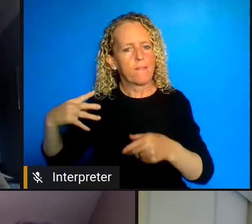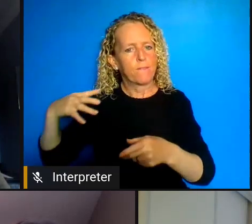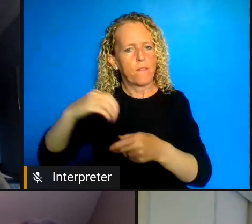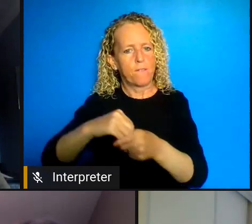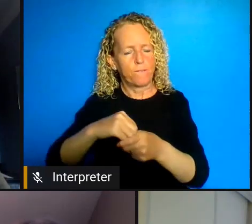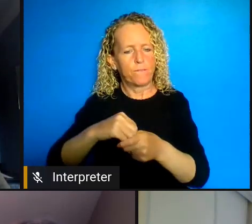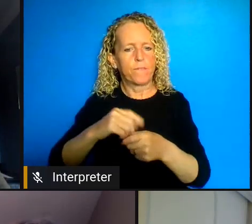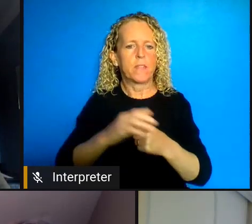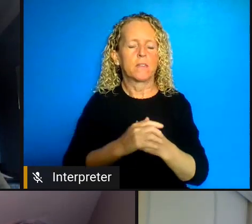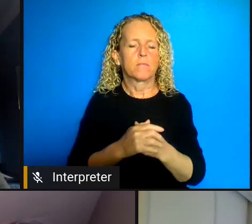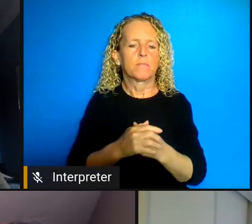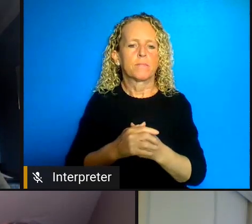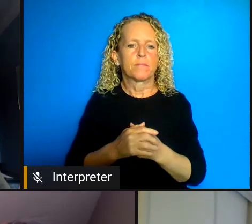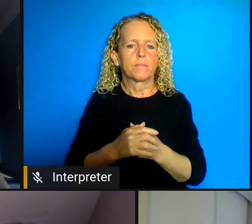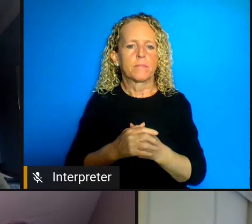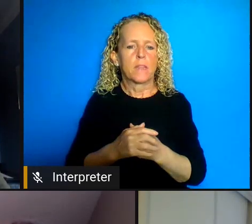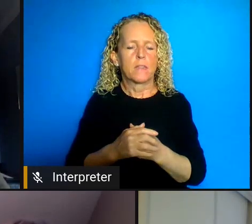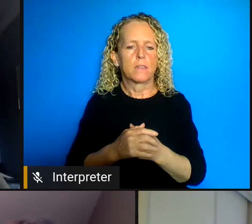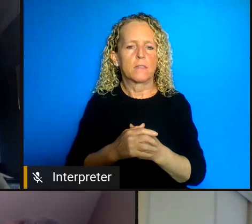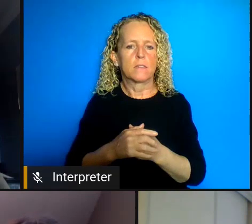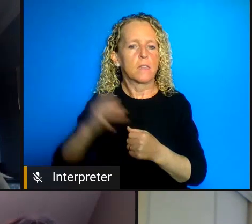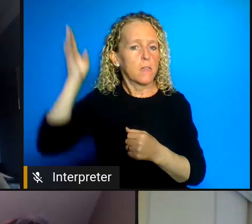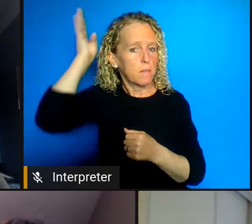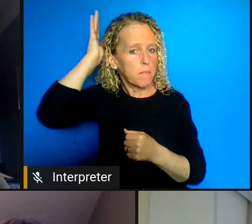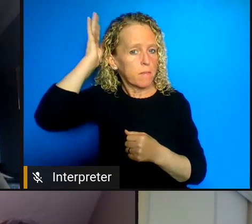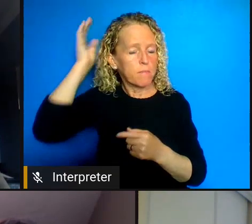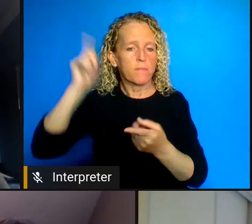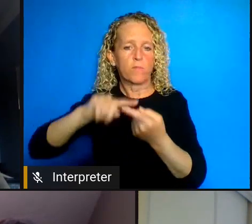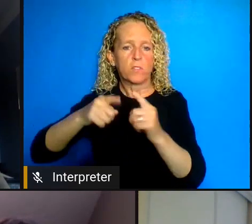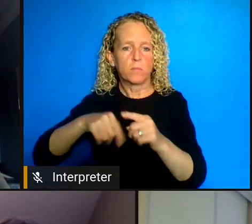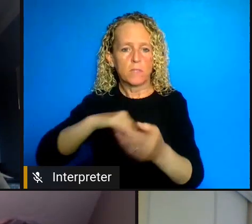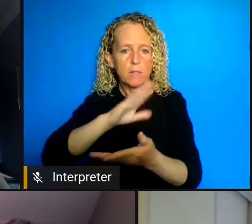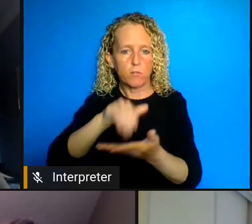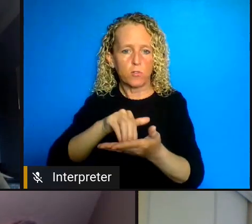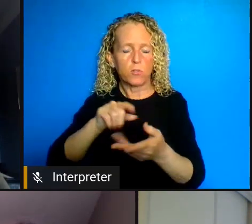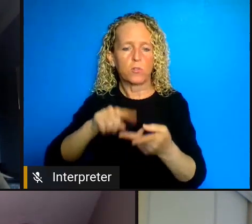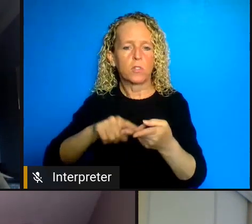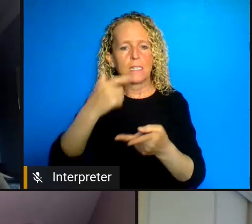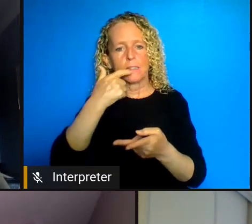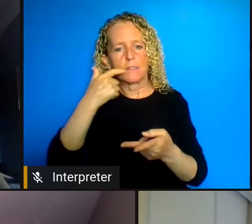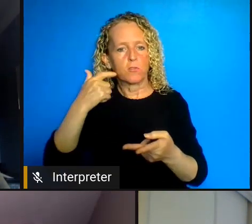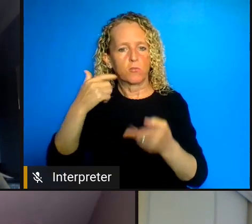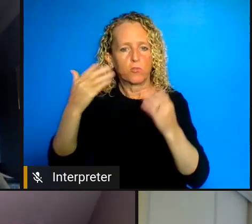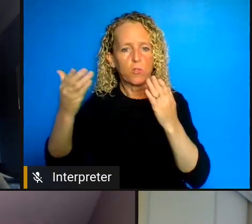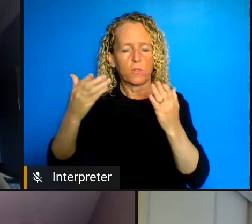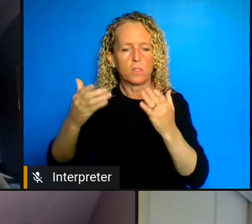Centre, Direction 180 supporting people with addictions so it was that kind of